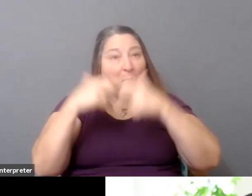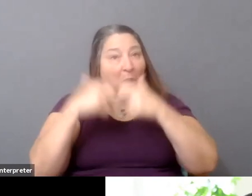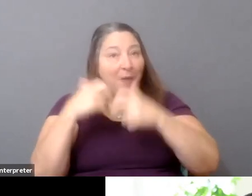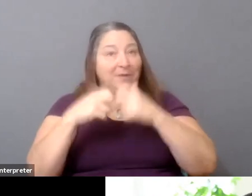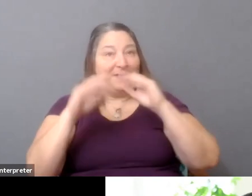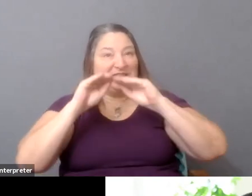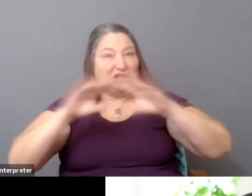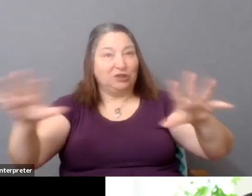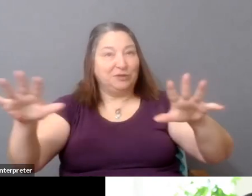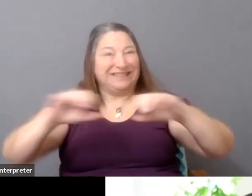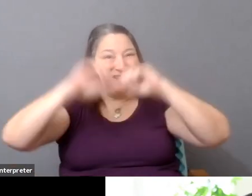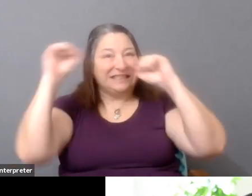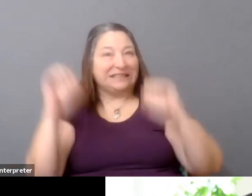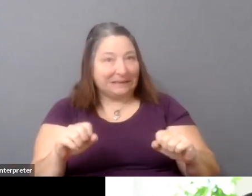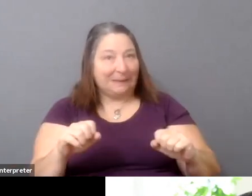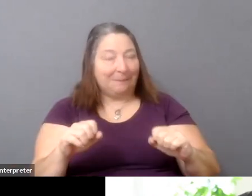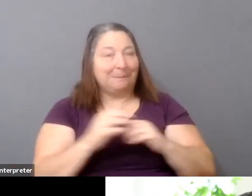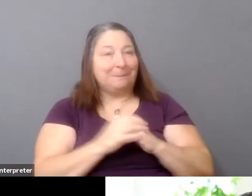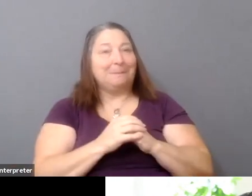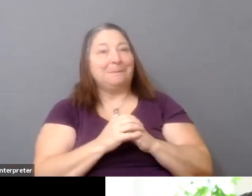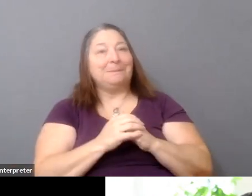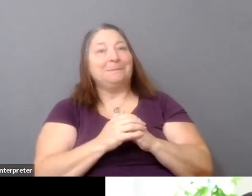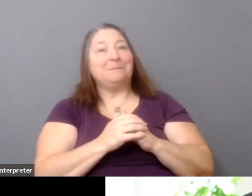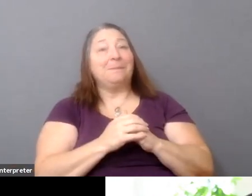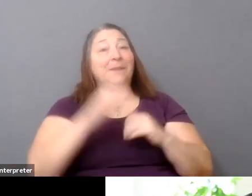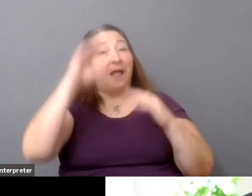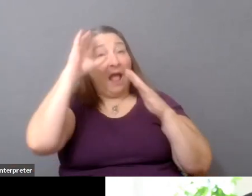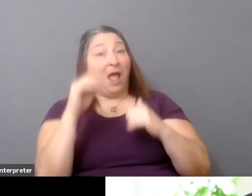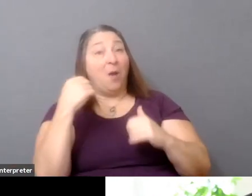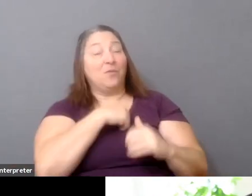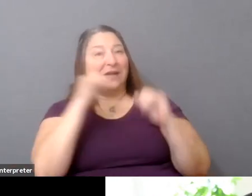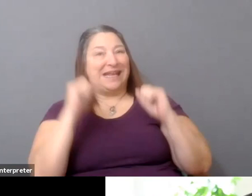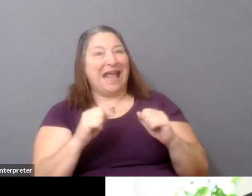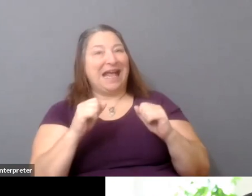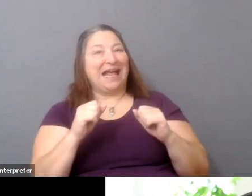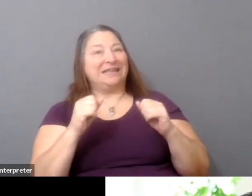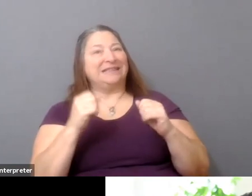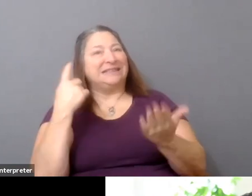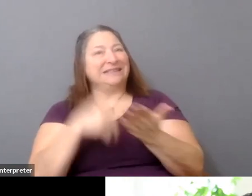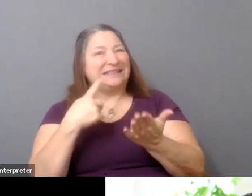And I hope that we can get to a little bit of the diagnostic of that but also spend quite a bit of time